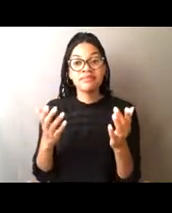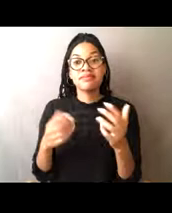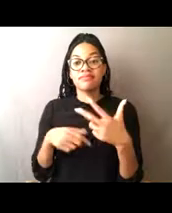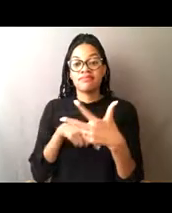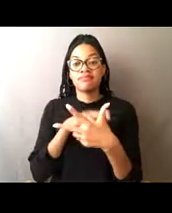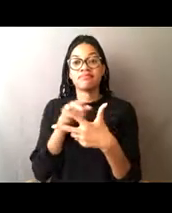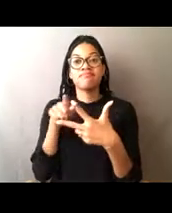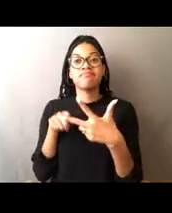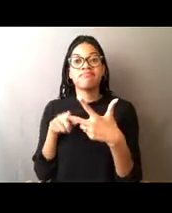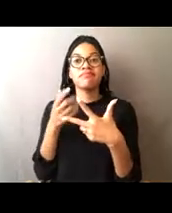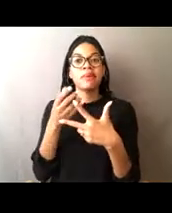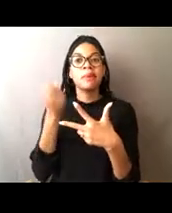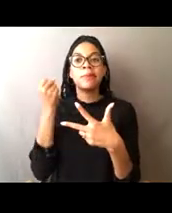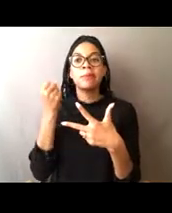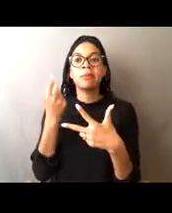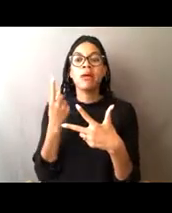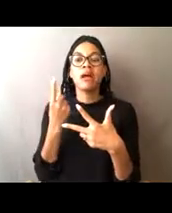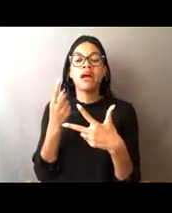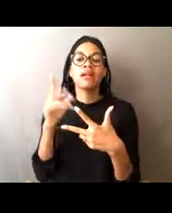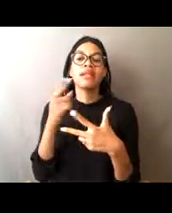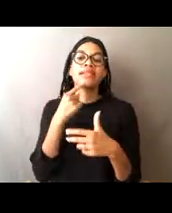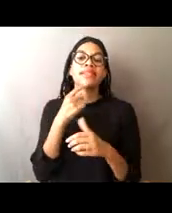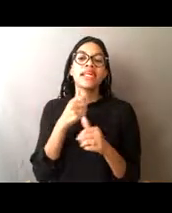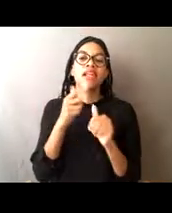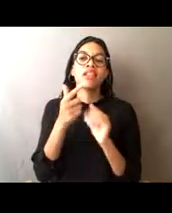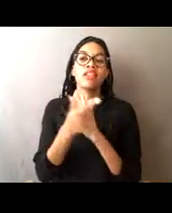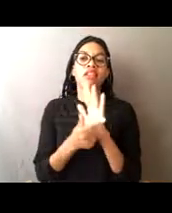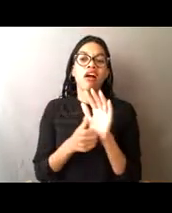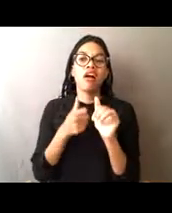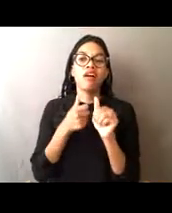let's say you take away the enforcement, the harvesters